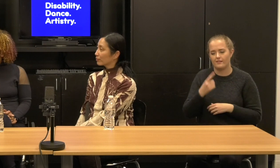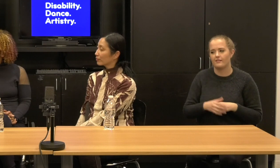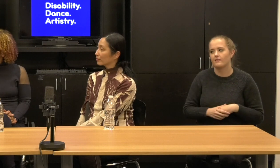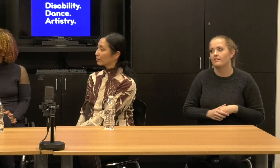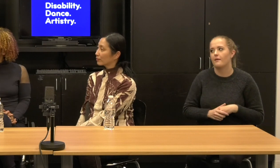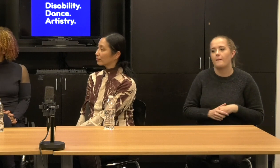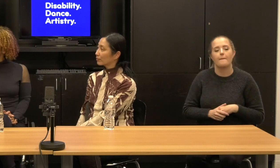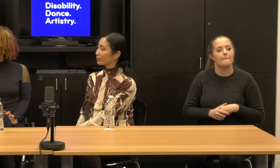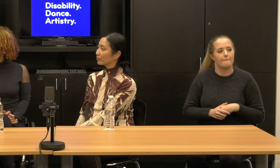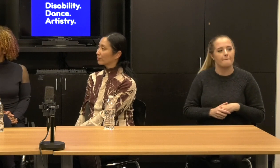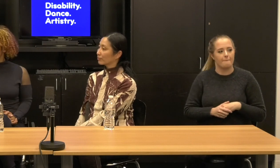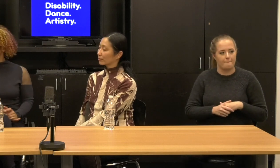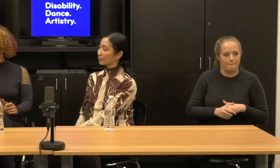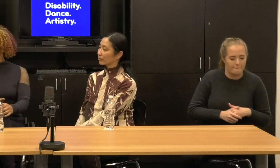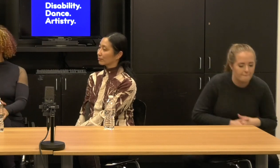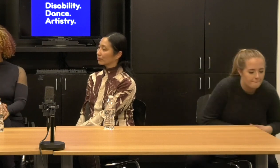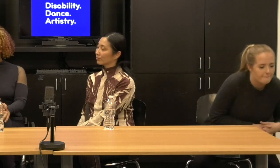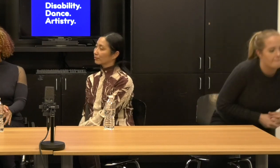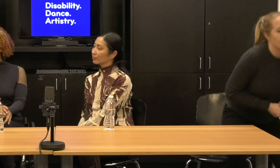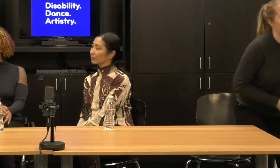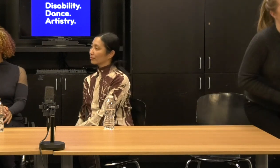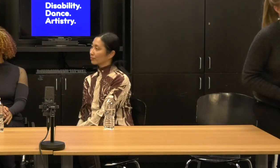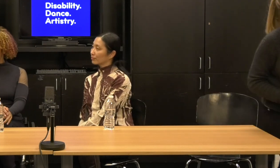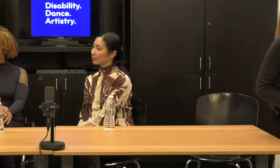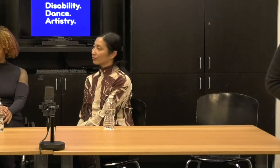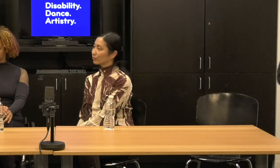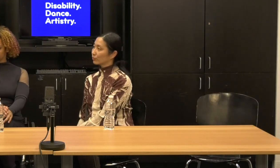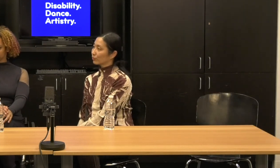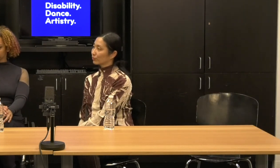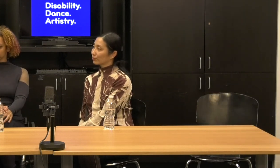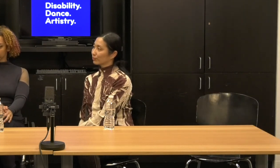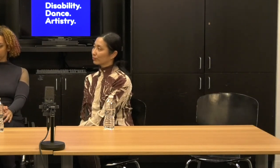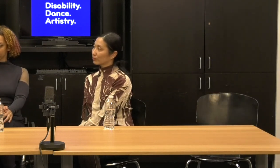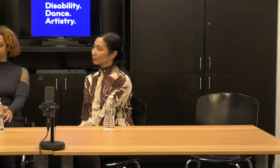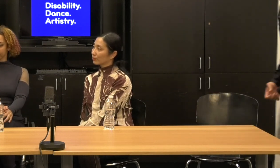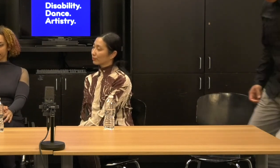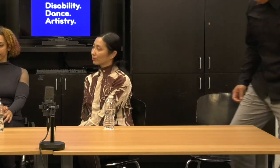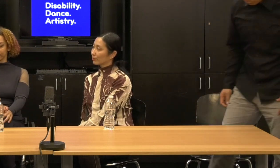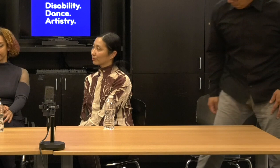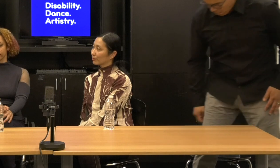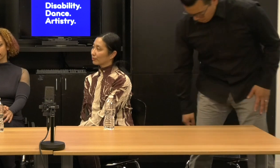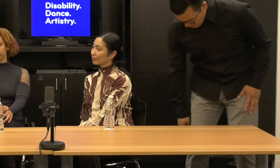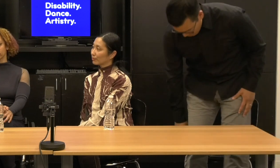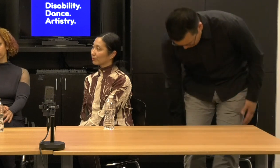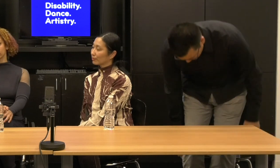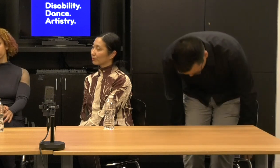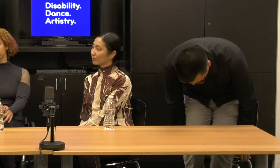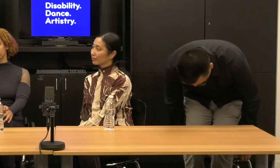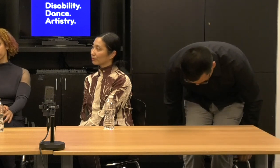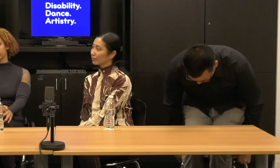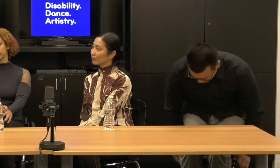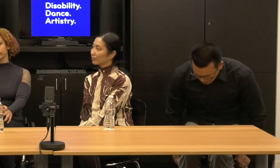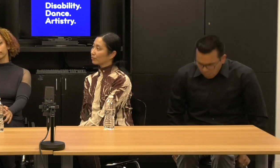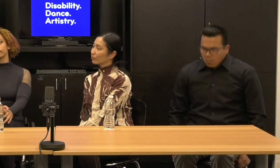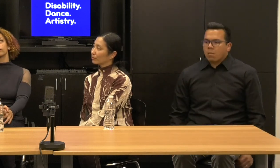And there's a, another great question here about, um, funding for, uh, the art making and funding for access.